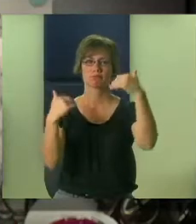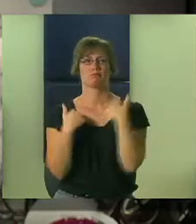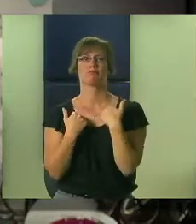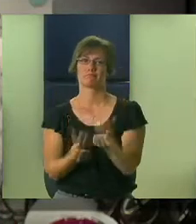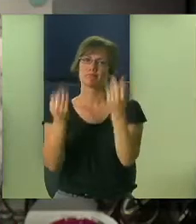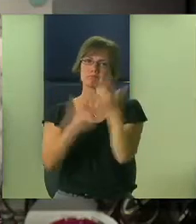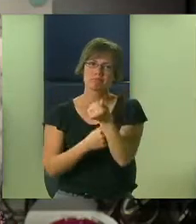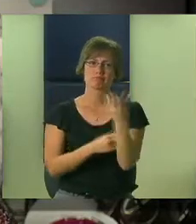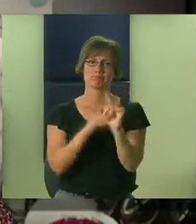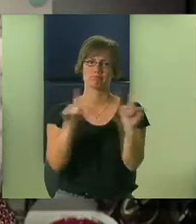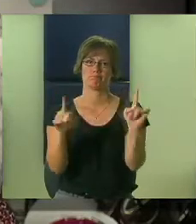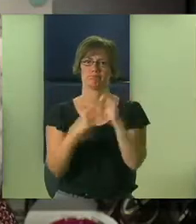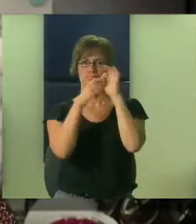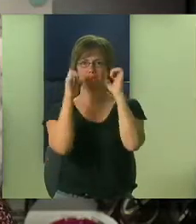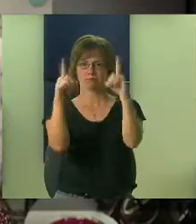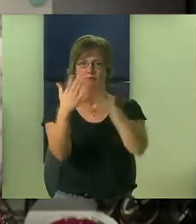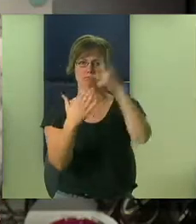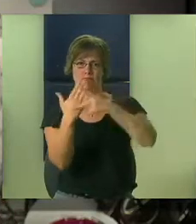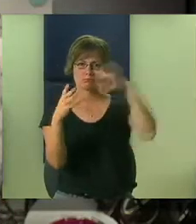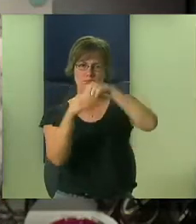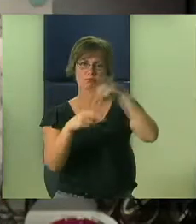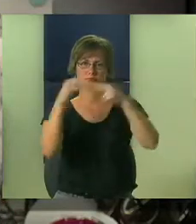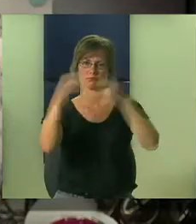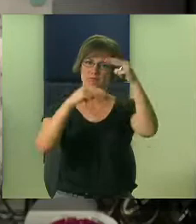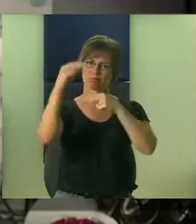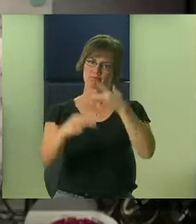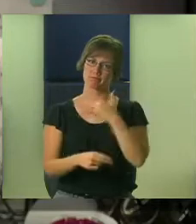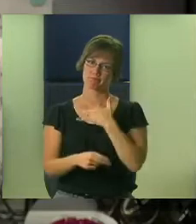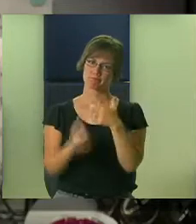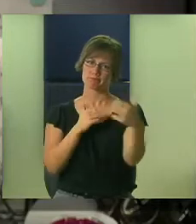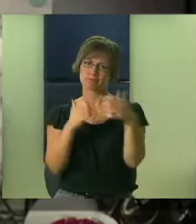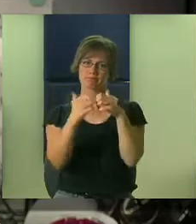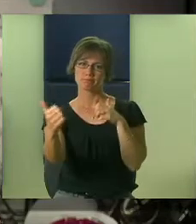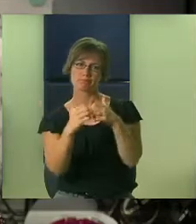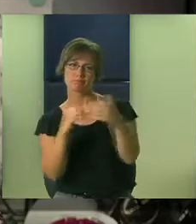really has. We have quite a few different special education programs in the building and there was this